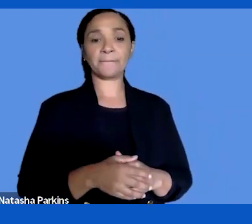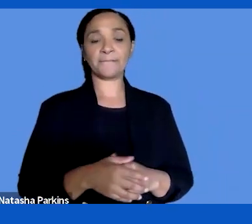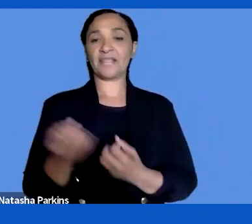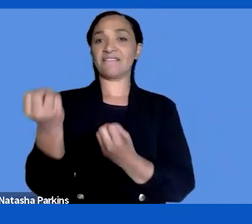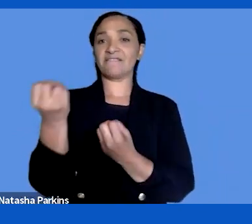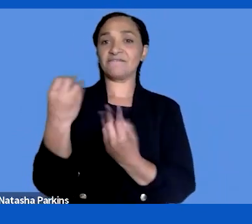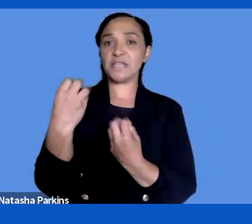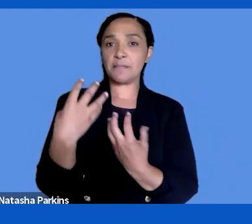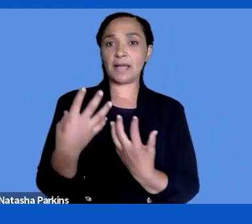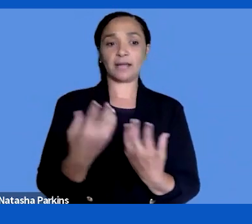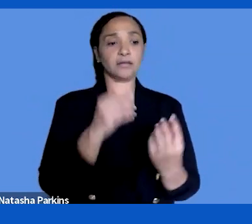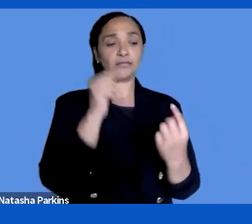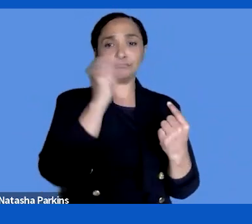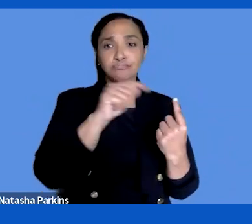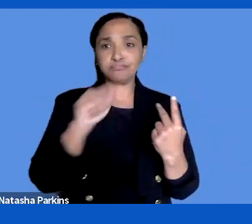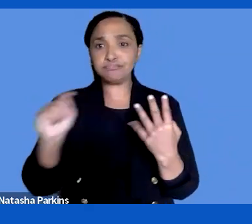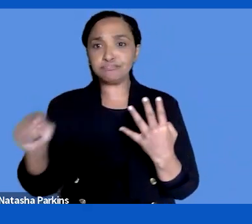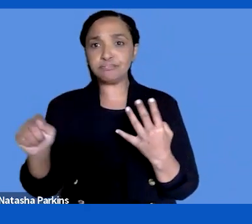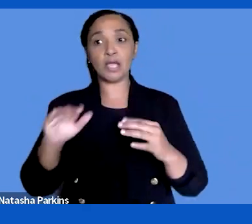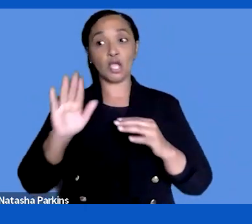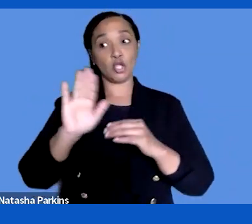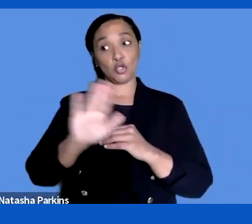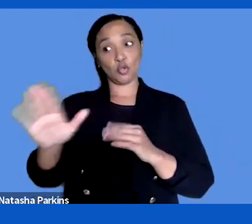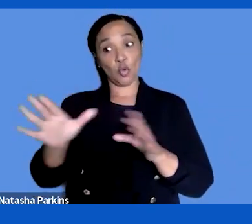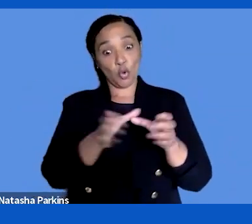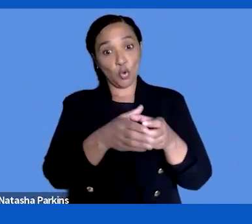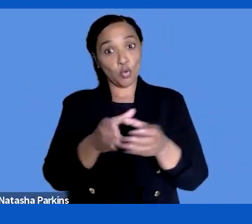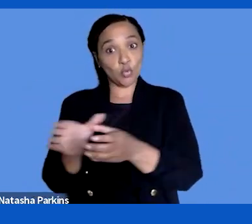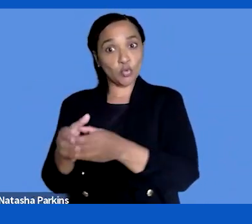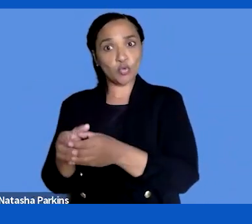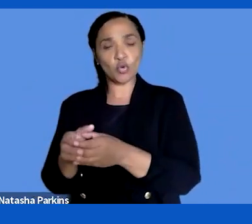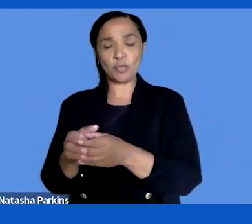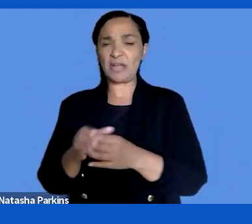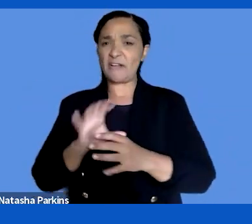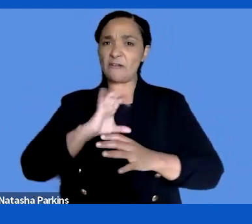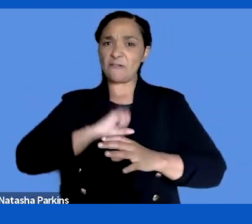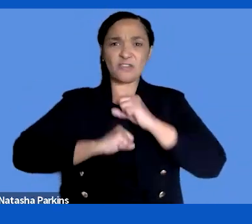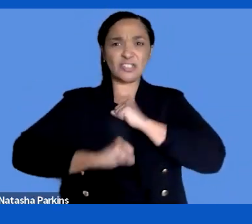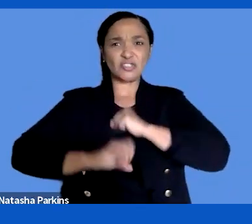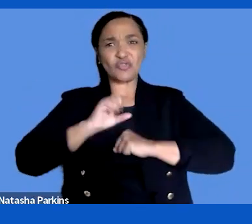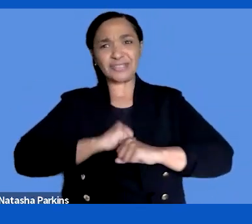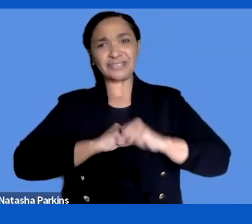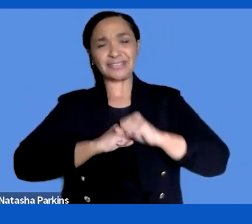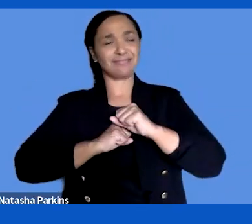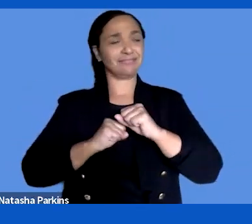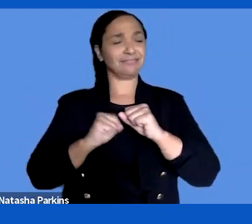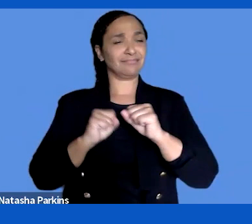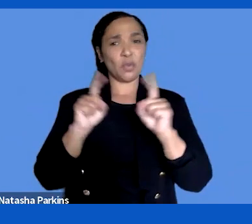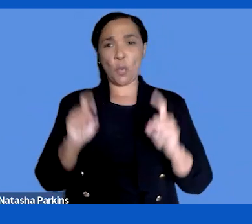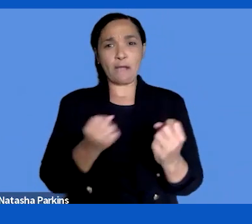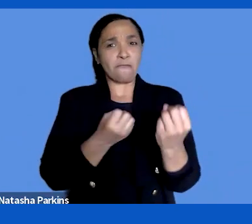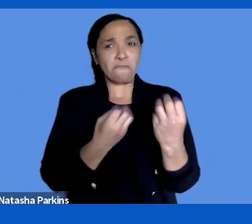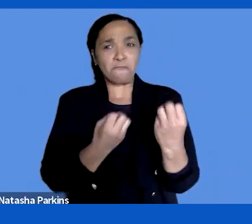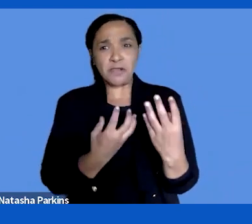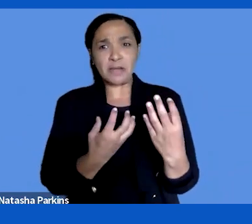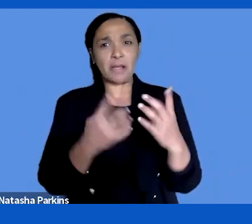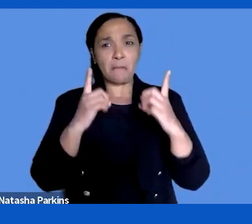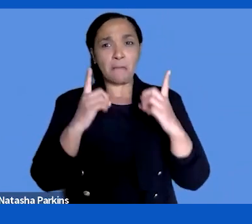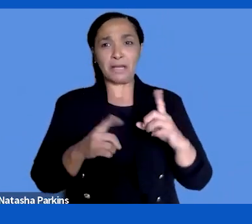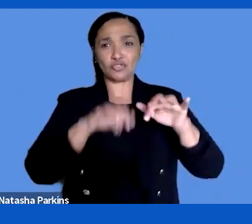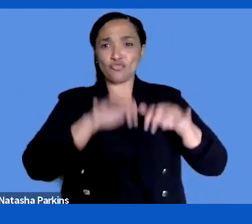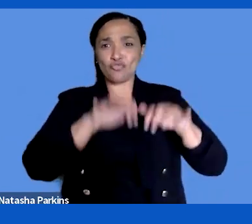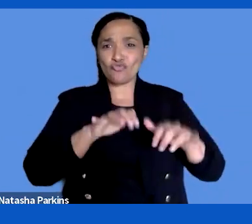that your user groups were so frustrated because all the mechanisms required them to right. It is